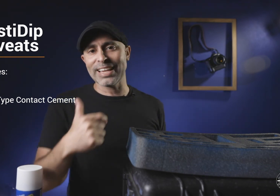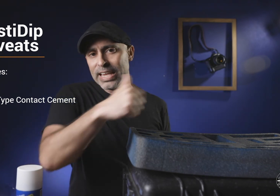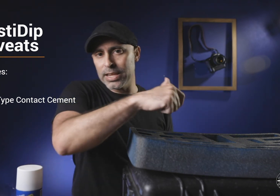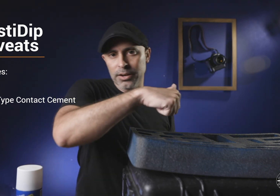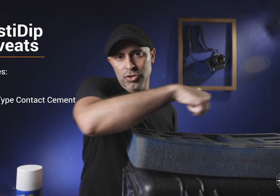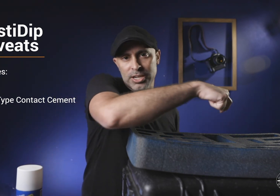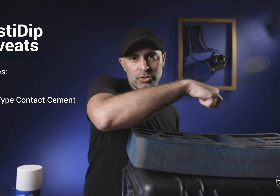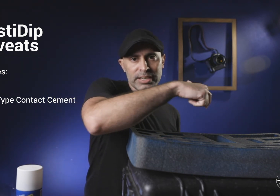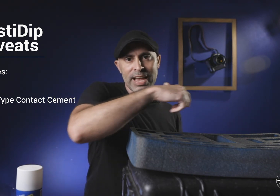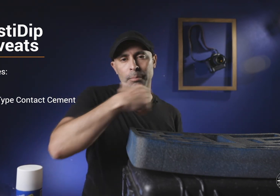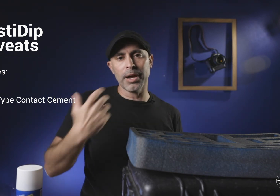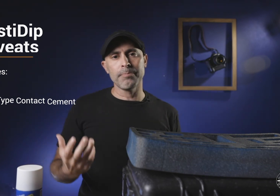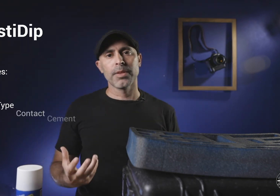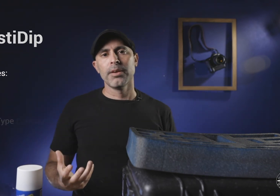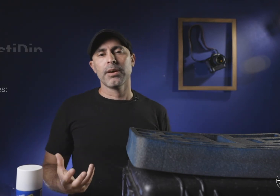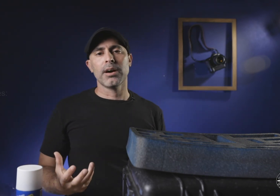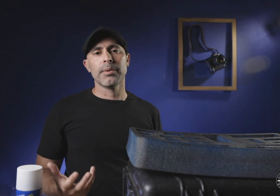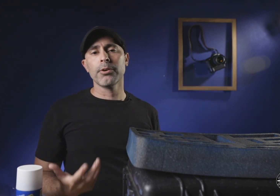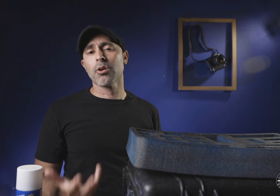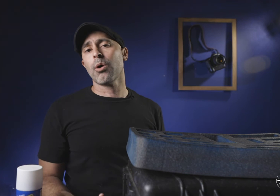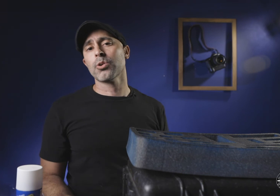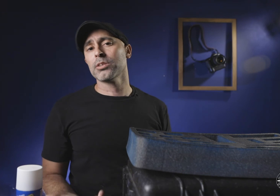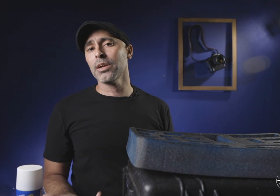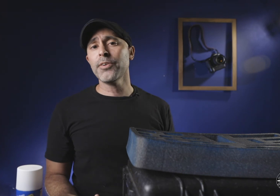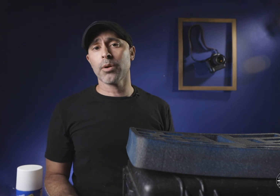the heat gun to try and shrink it down but those are alternatives if you want